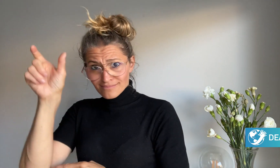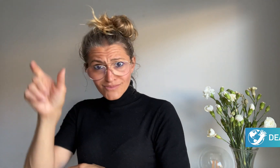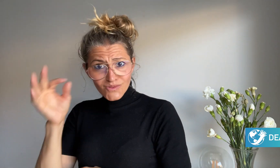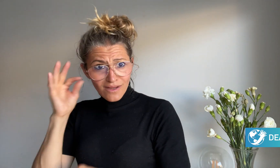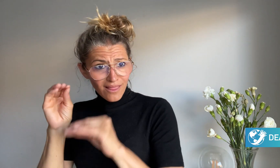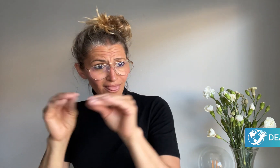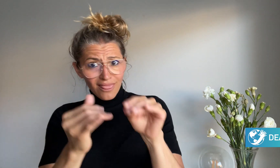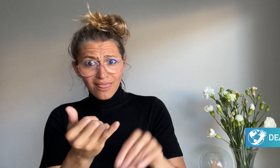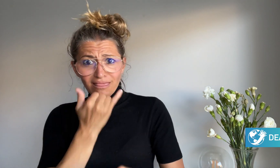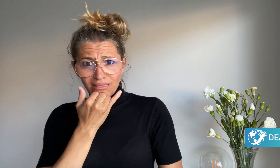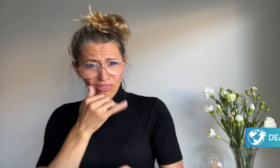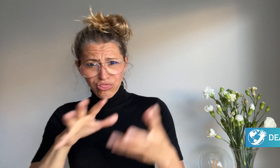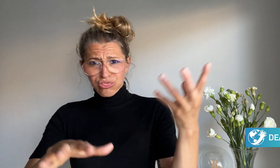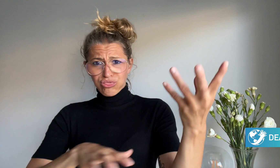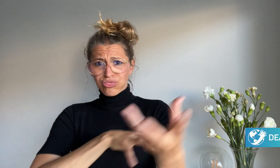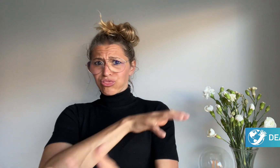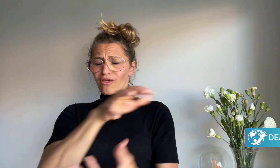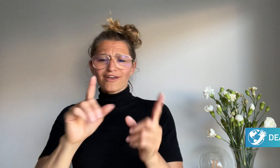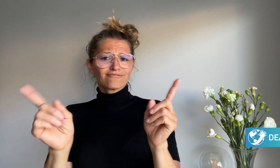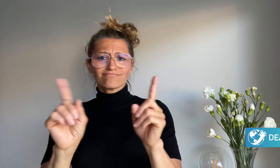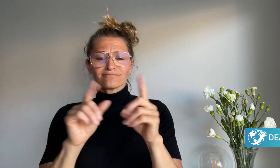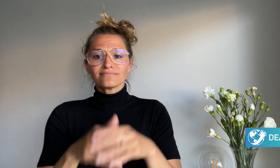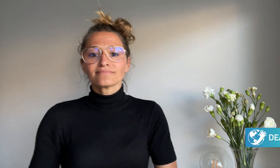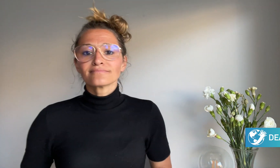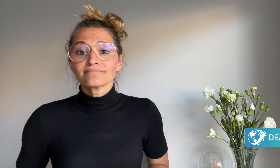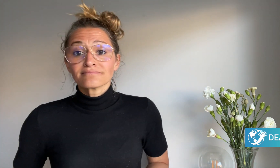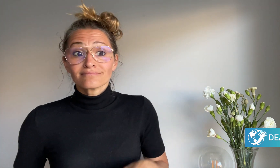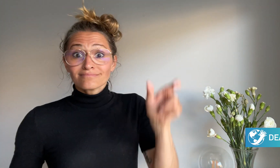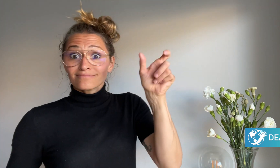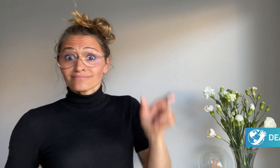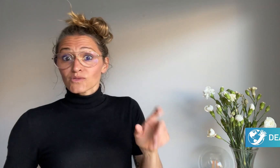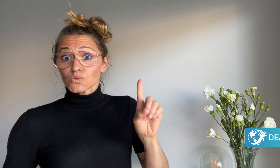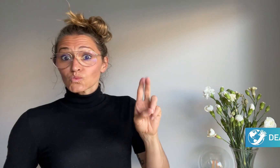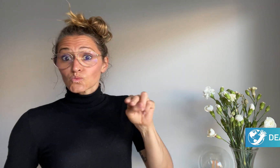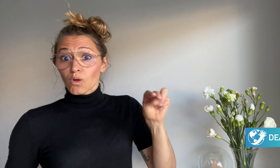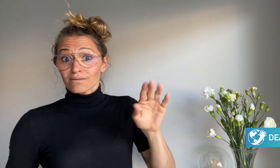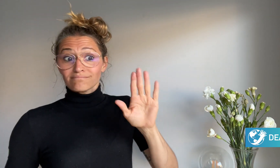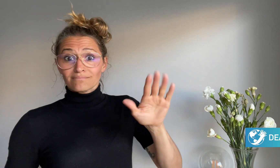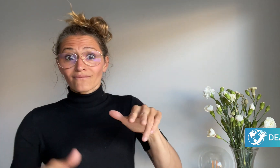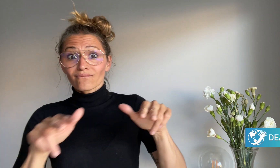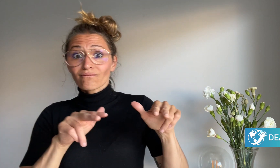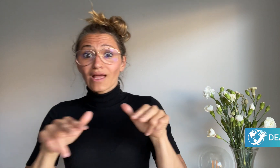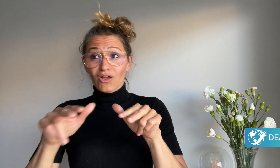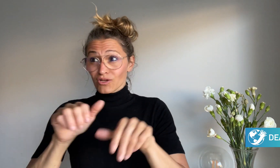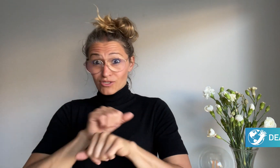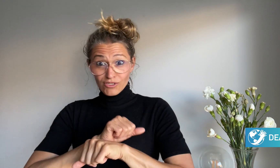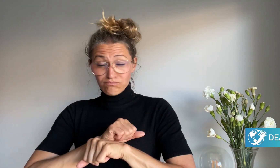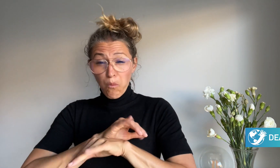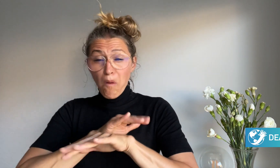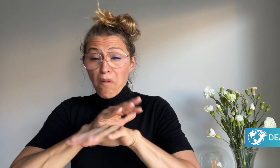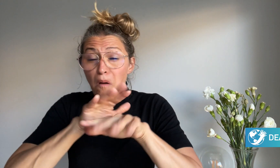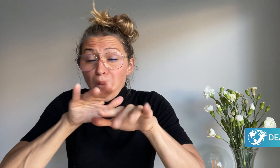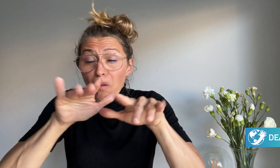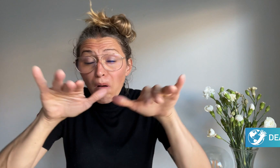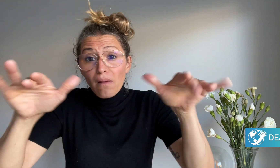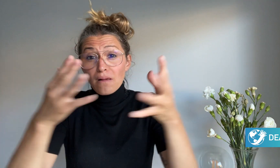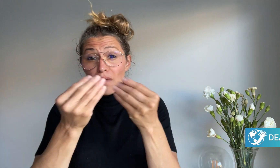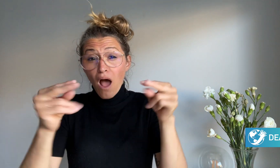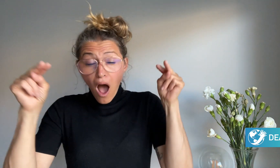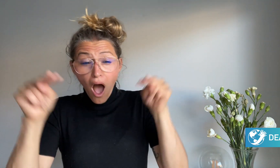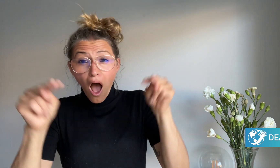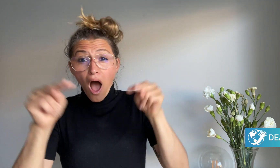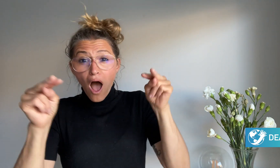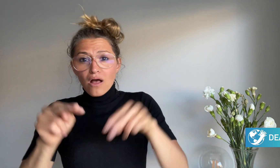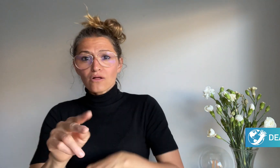in the country. Dunn’s video went viral